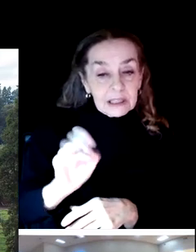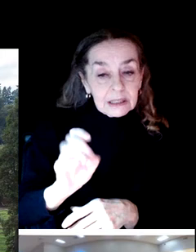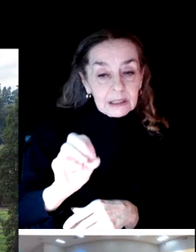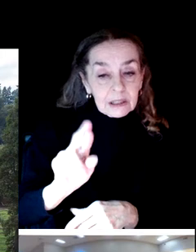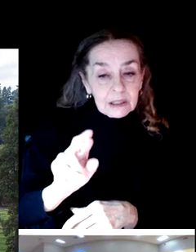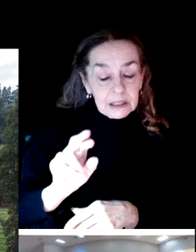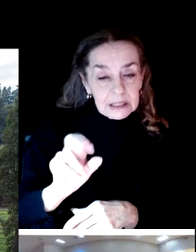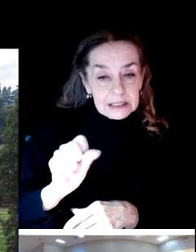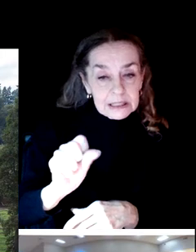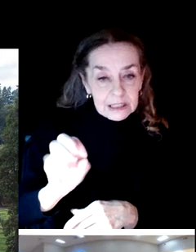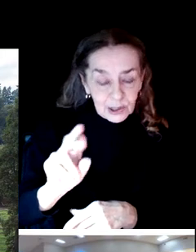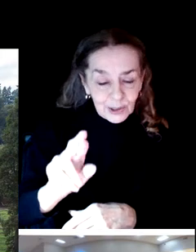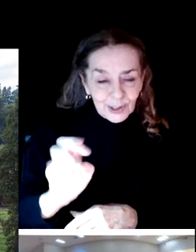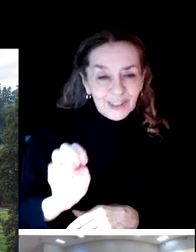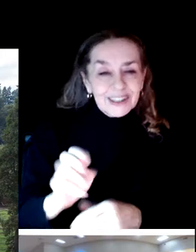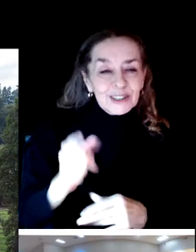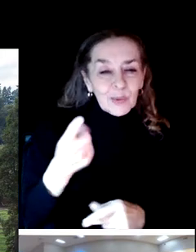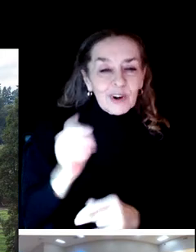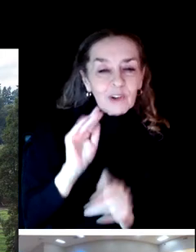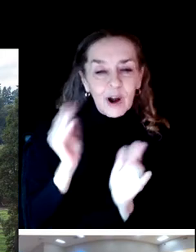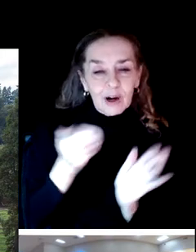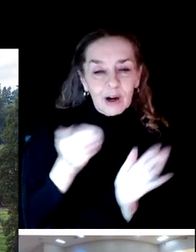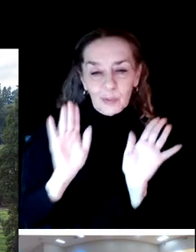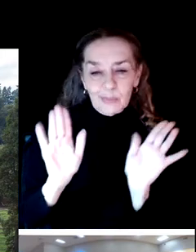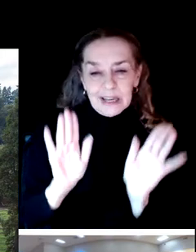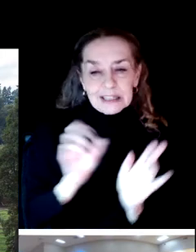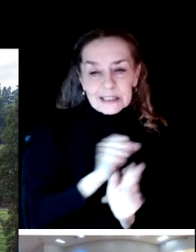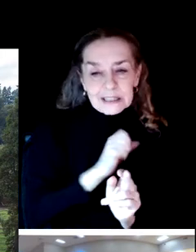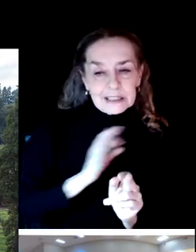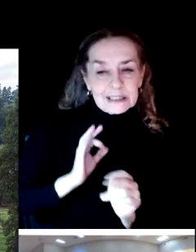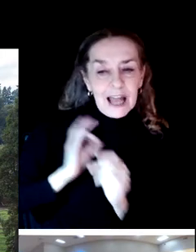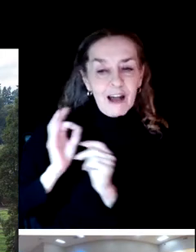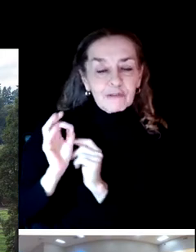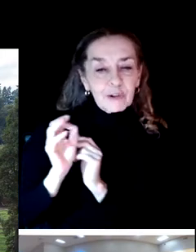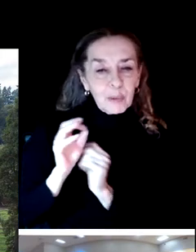amazing staff members with our Willamalane Community Engagement team.